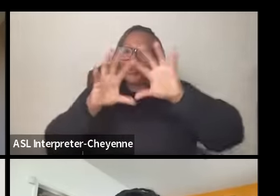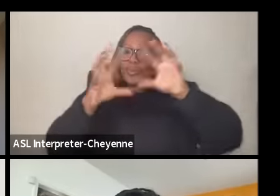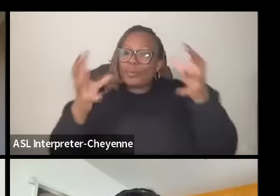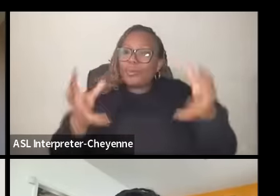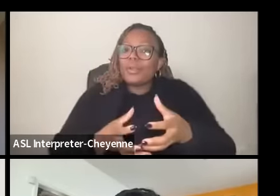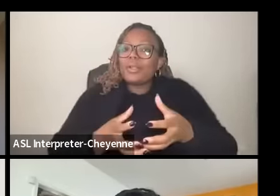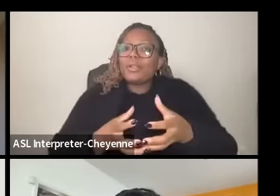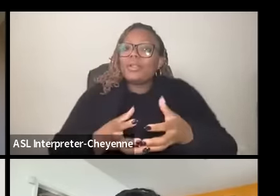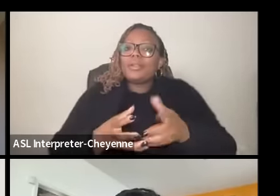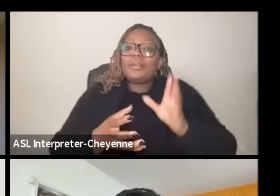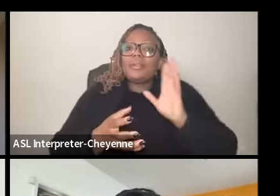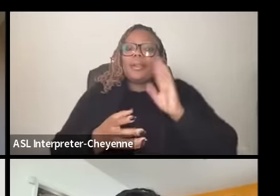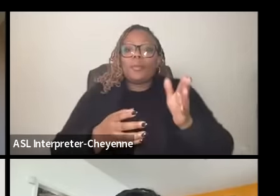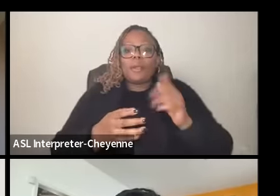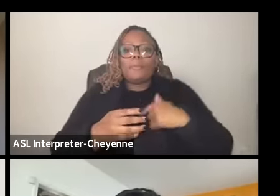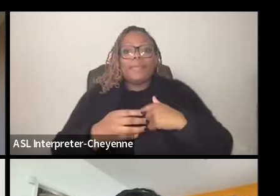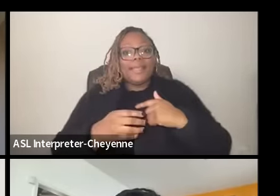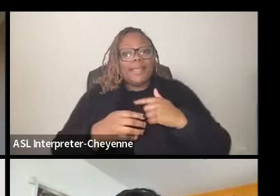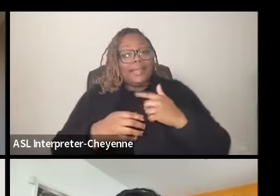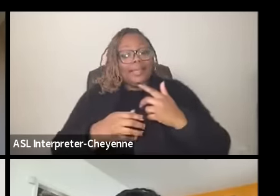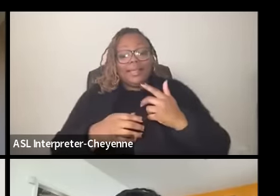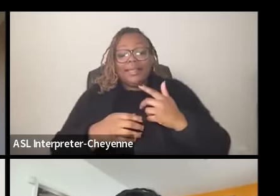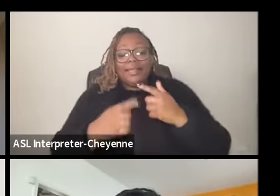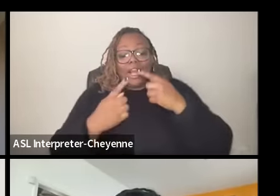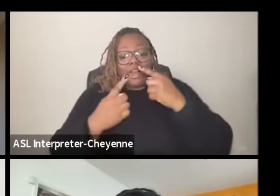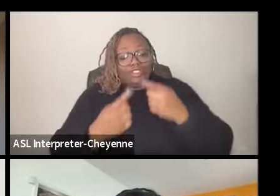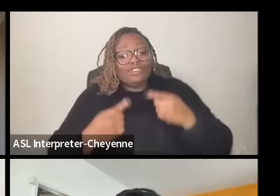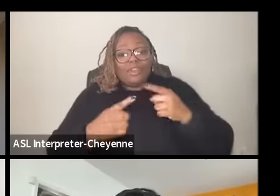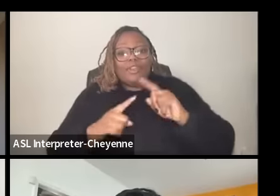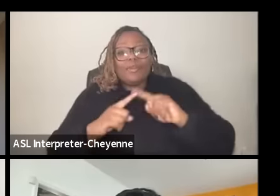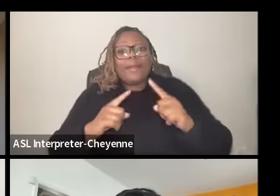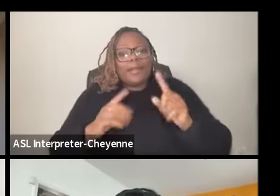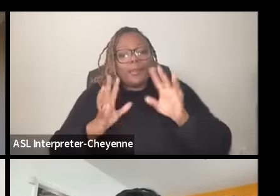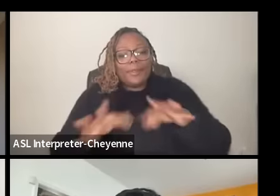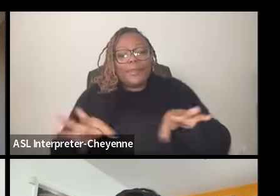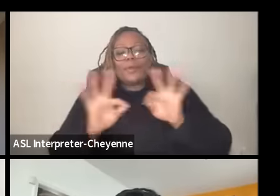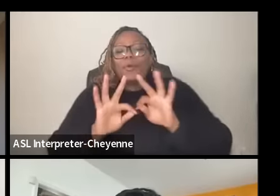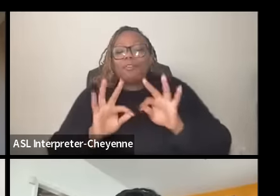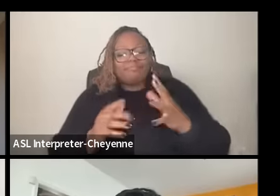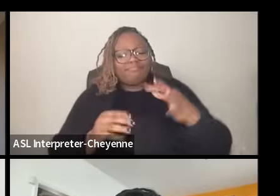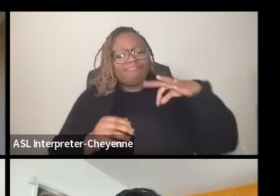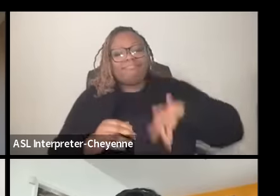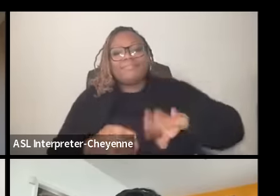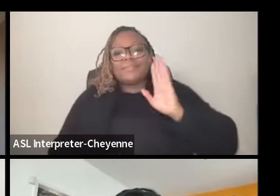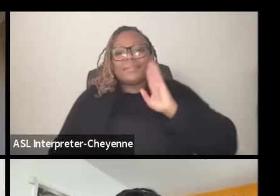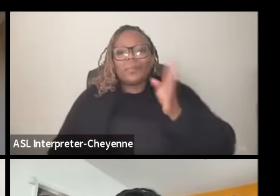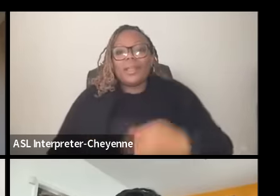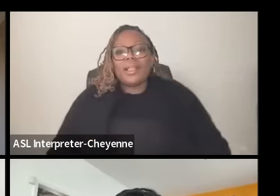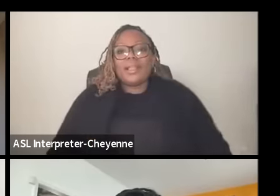it's G to be a it's GNA be a ride but it's going to be worthwhile right so um you're not doing it